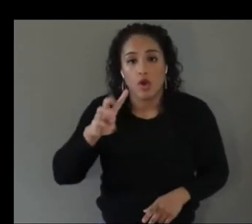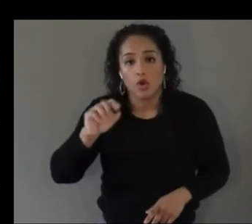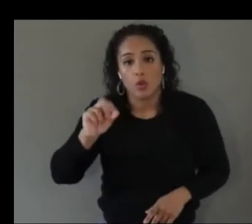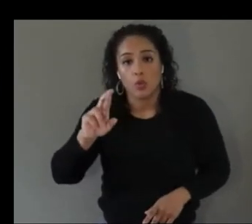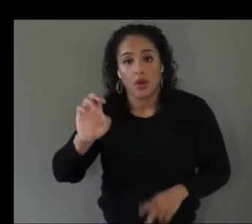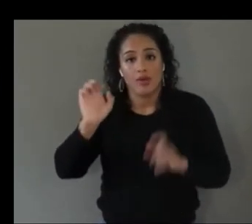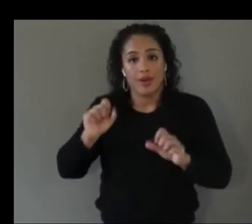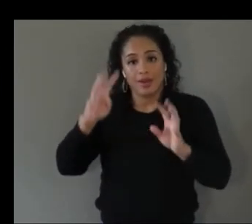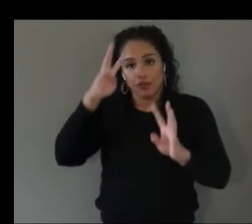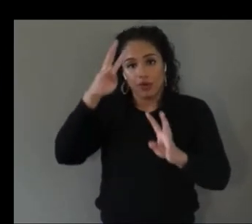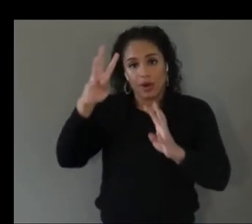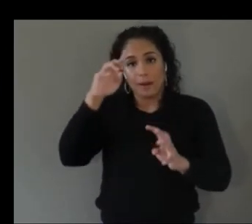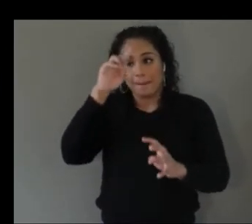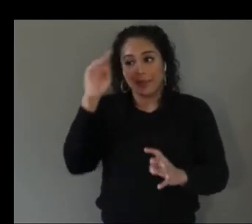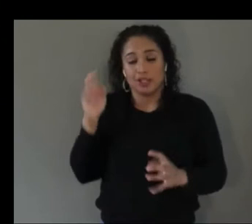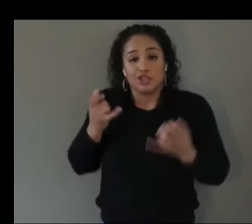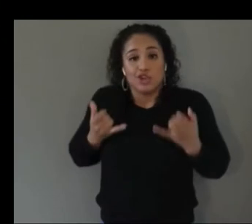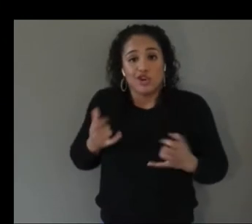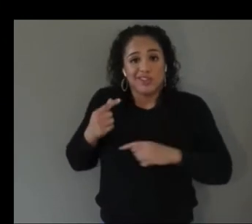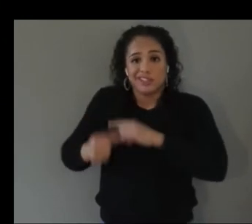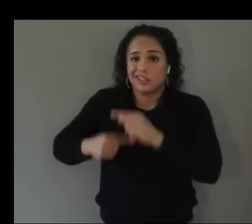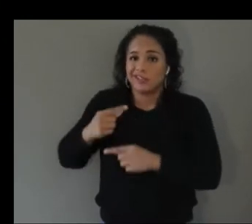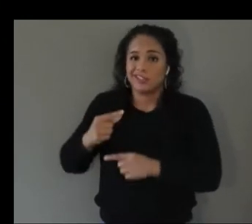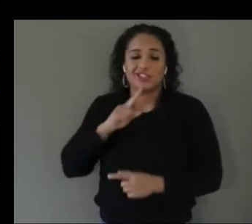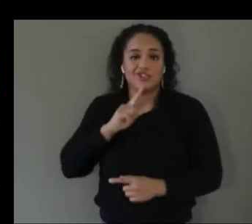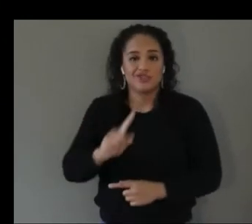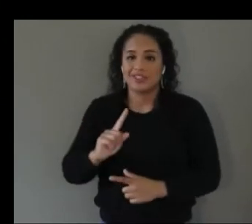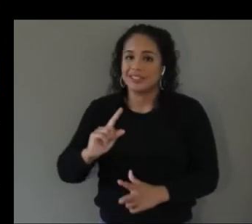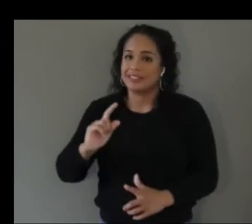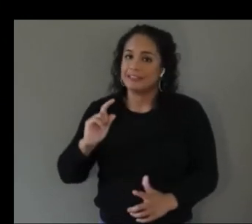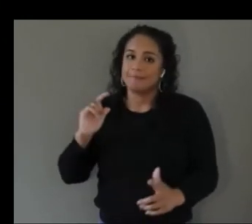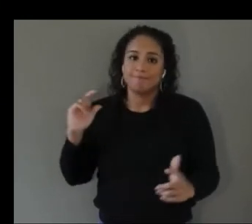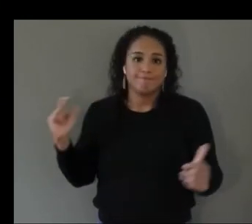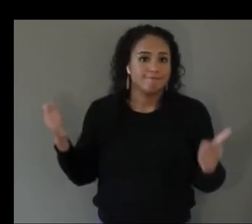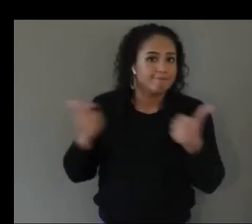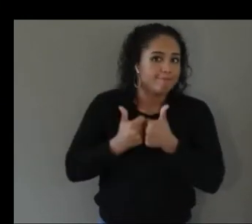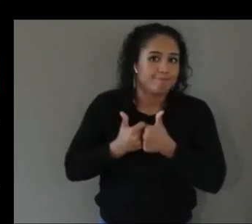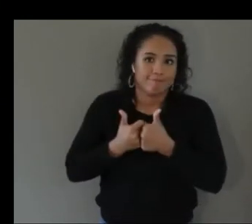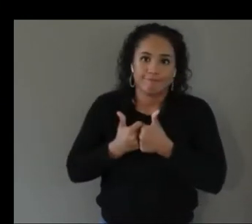some significant accessibility challenges and i think it's reasonable to expect that we're going